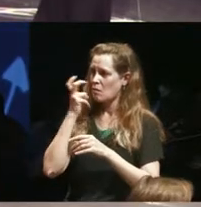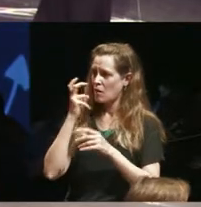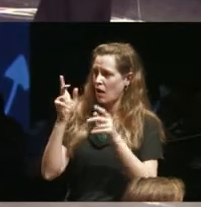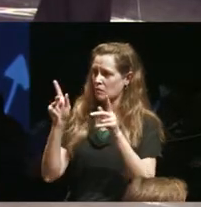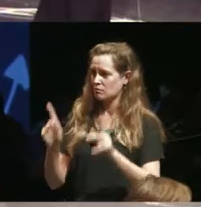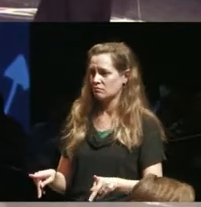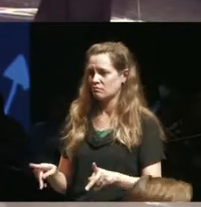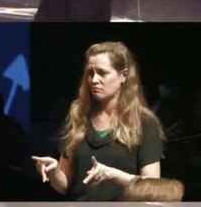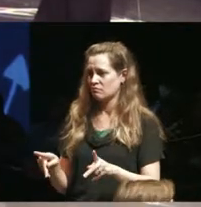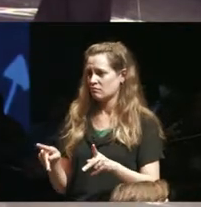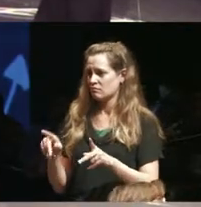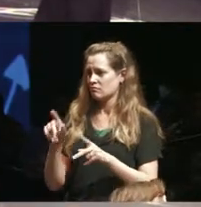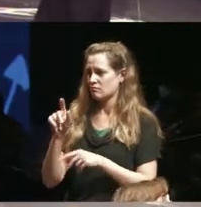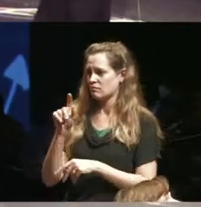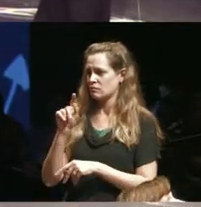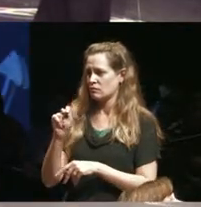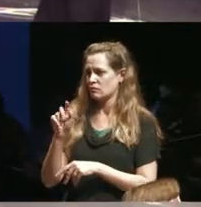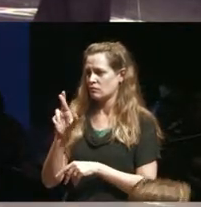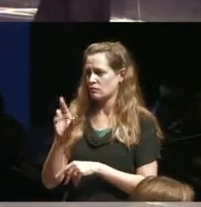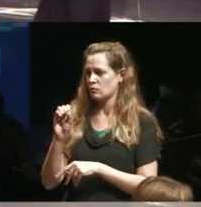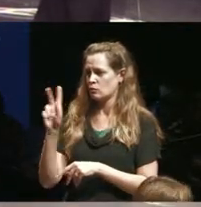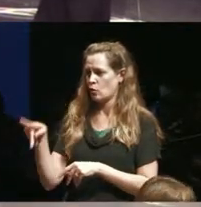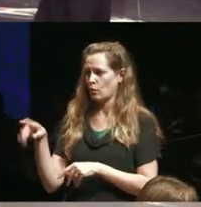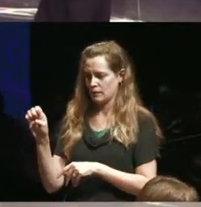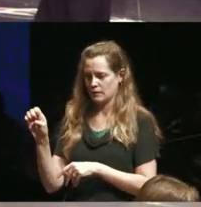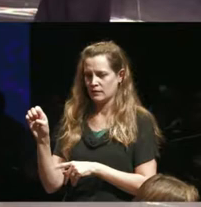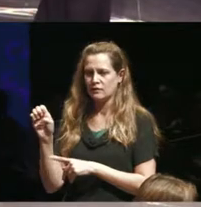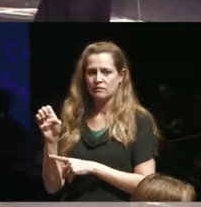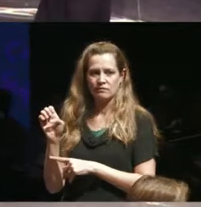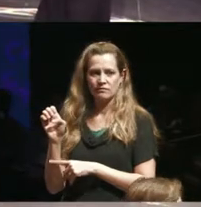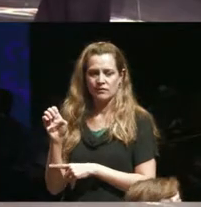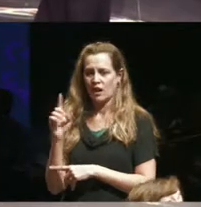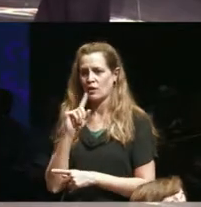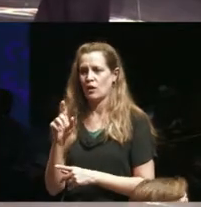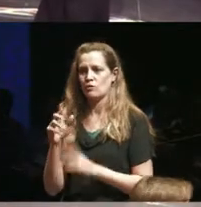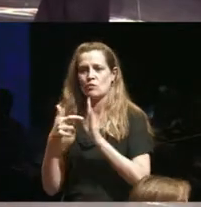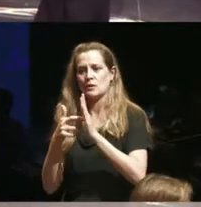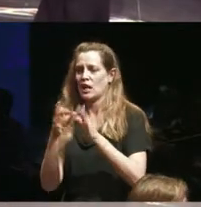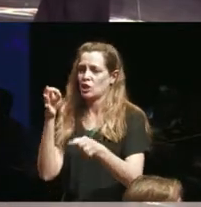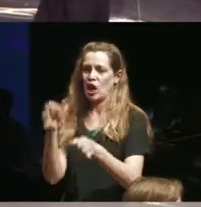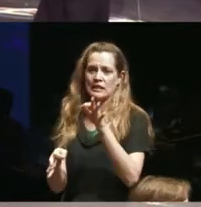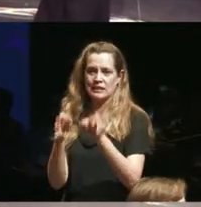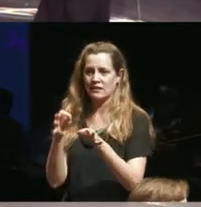which is a word ritual used for for justice that's happening right now